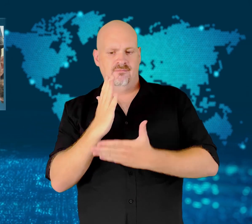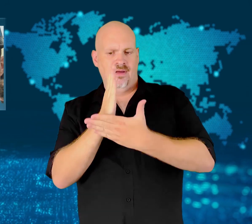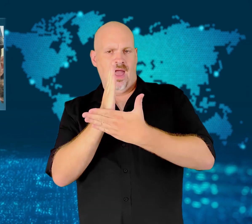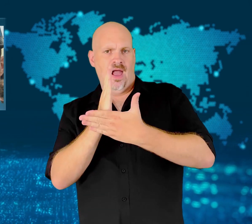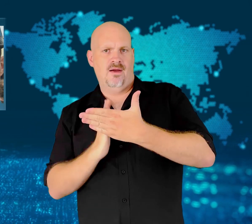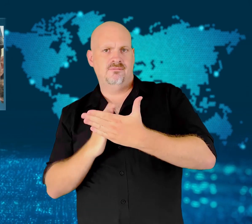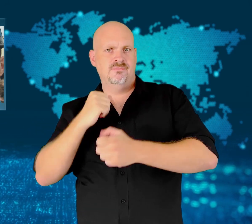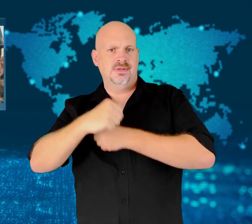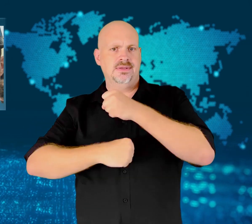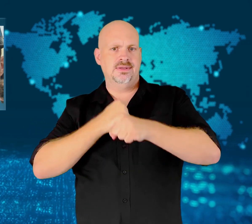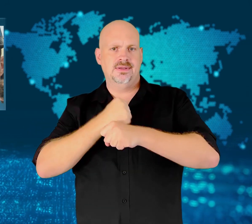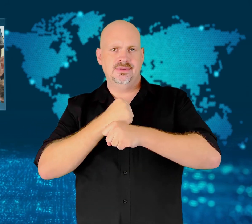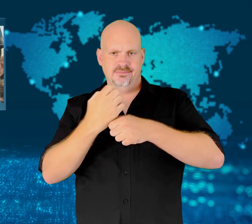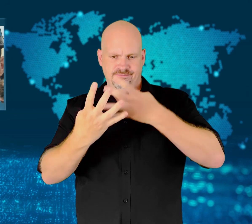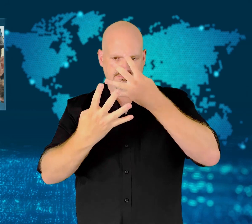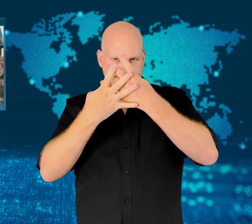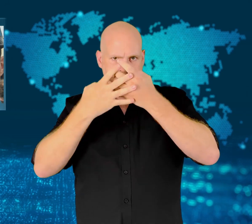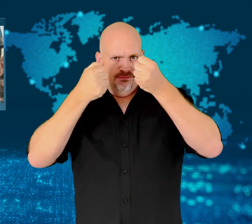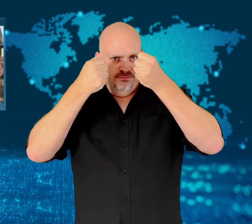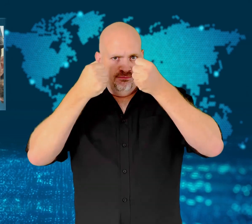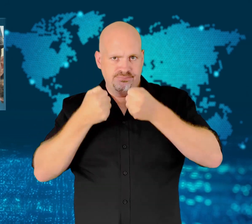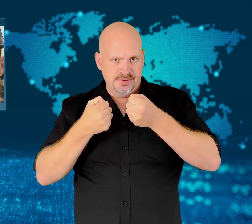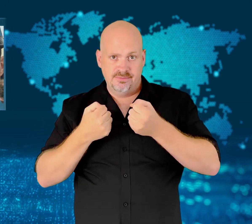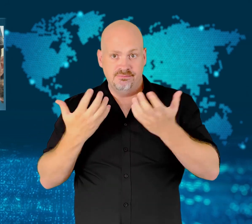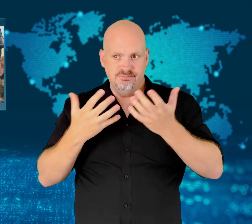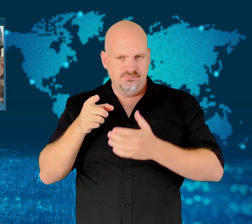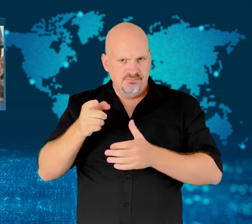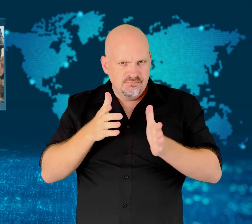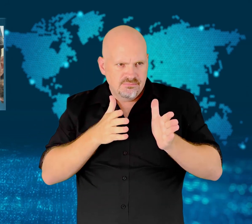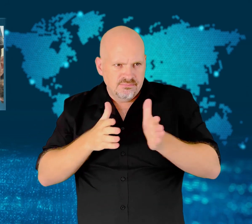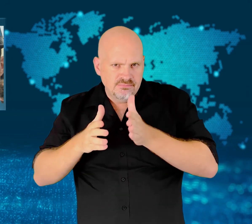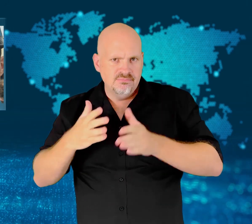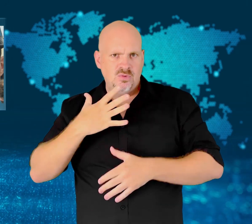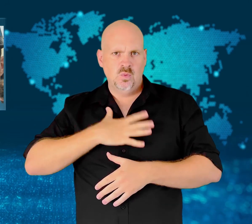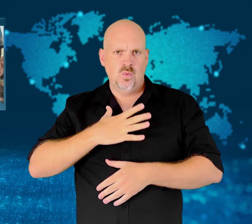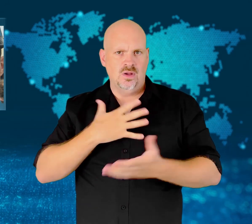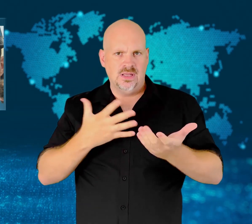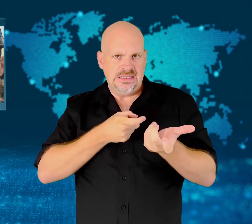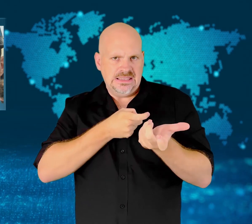in prison for plotting a terrorist attack.